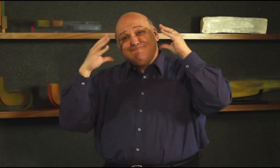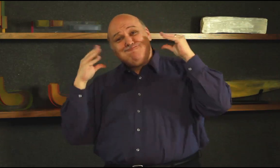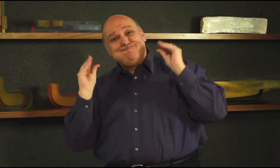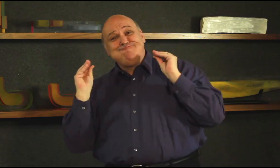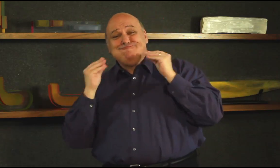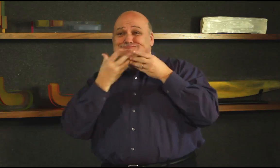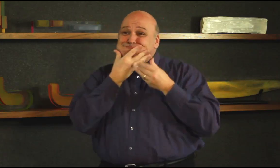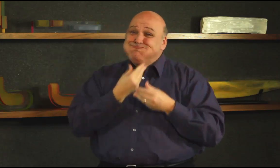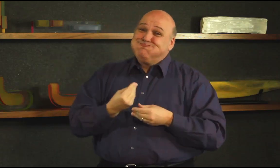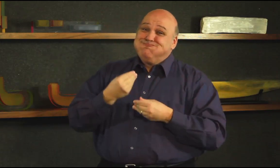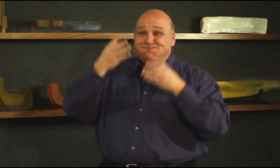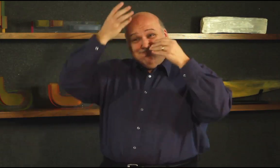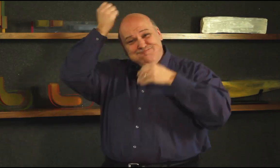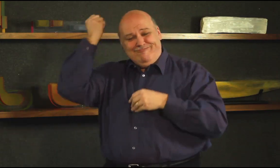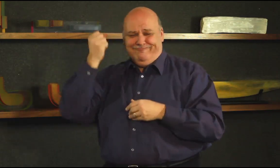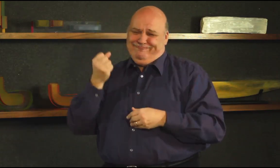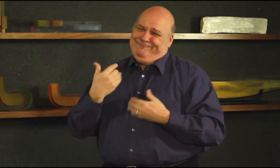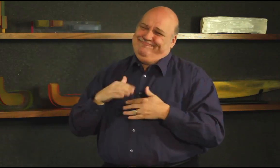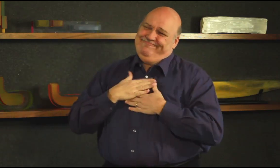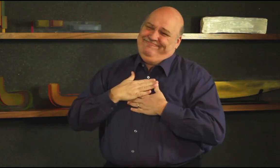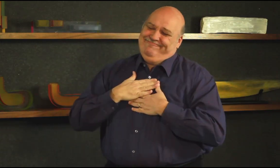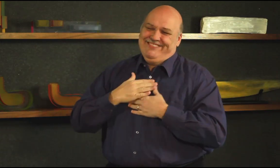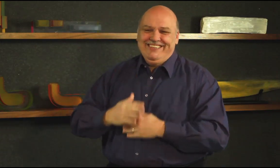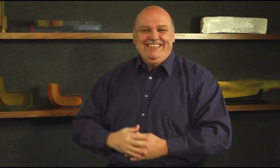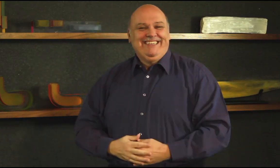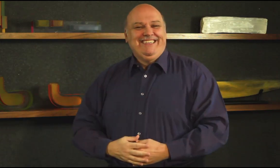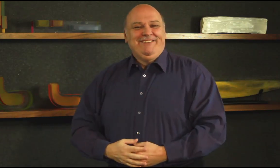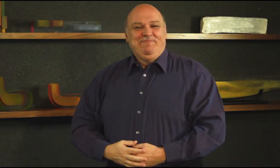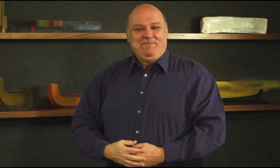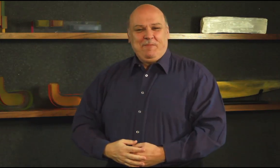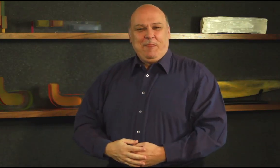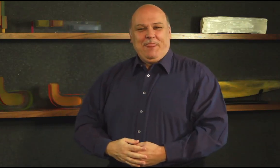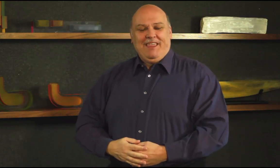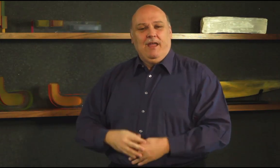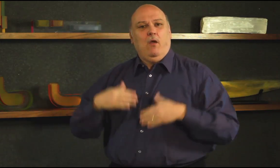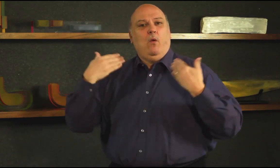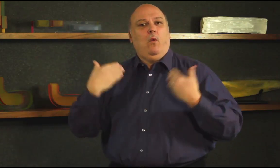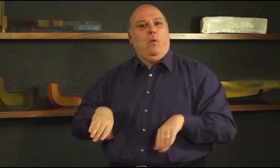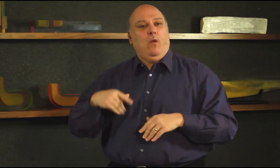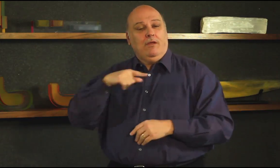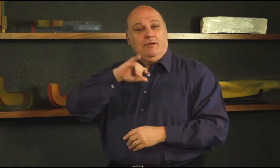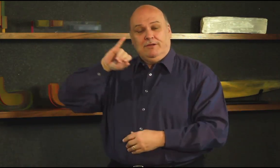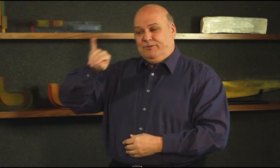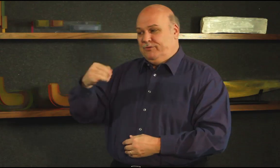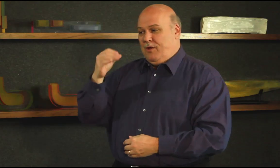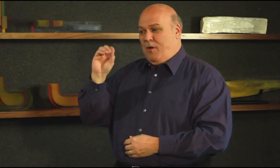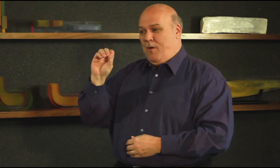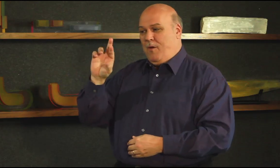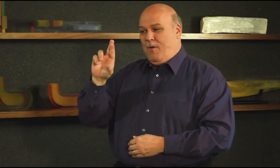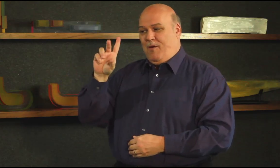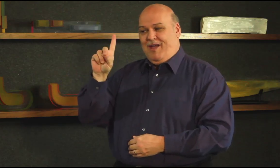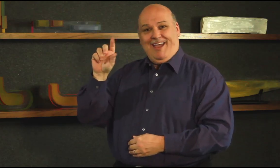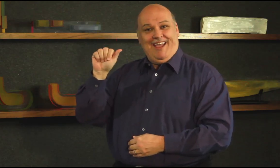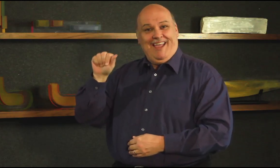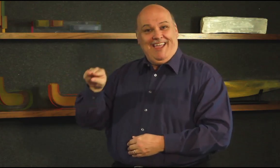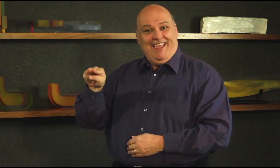a natural language, see a cute "I Love